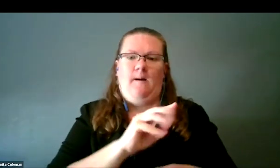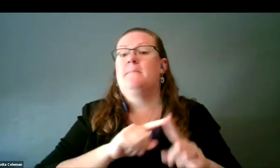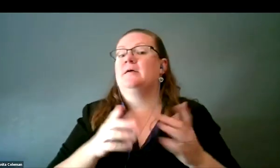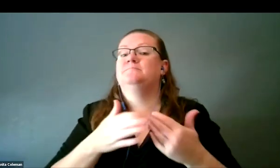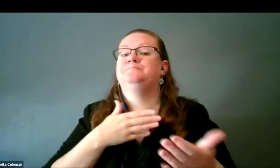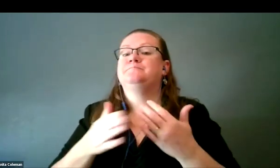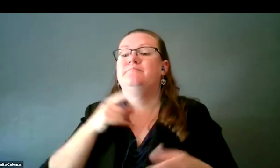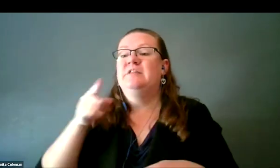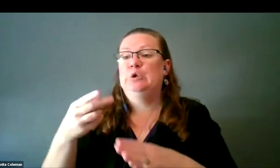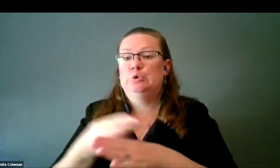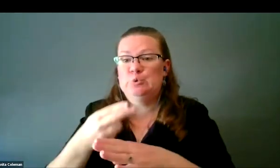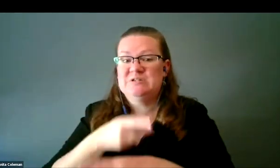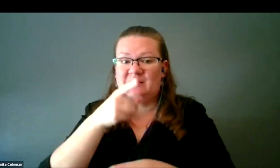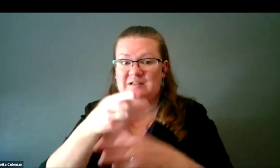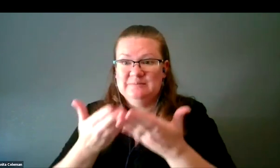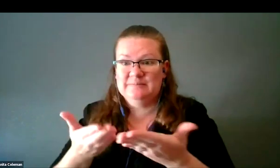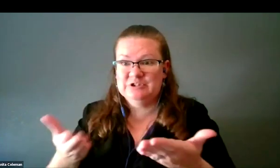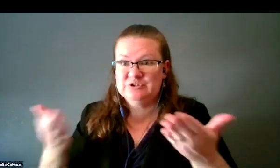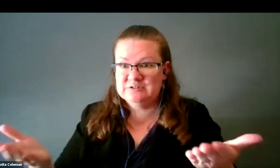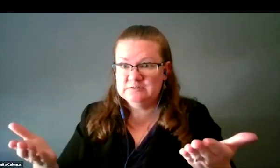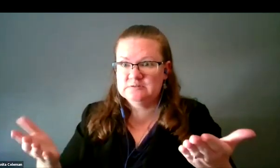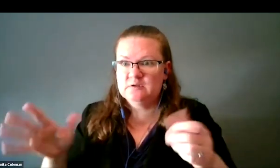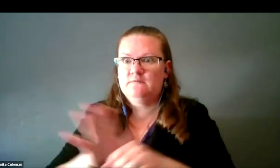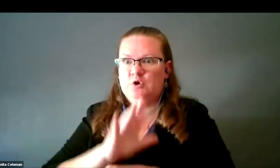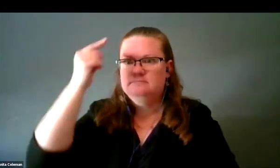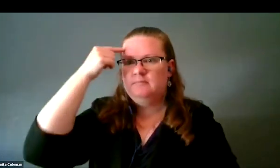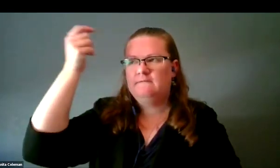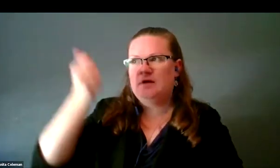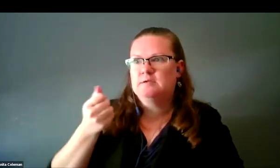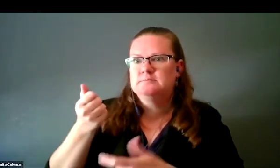that uses these materials and many others to bring astronomy